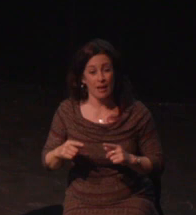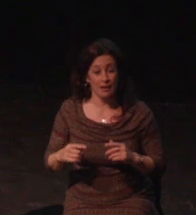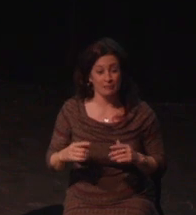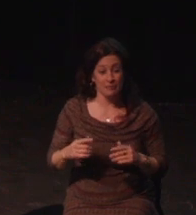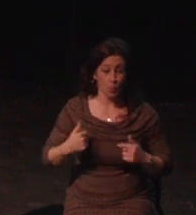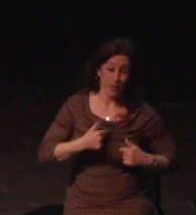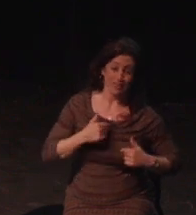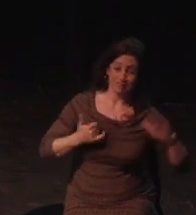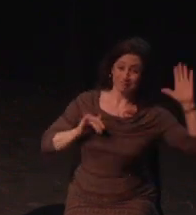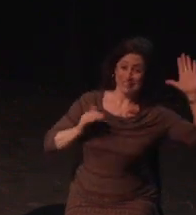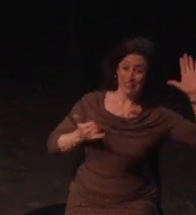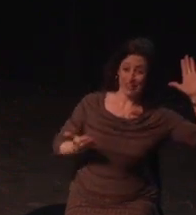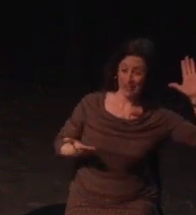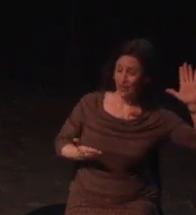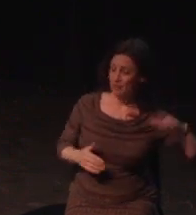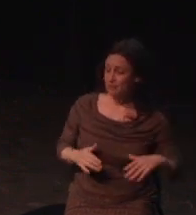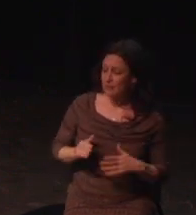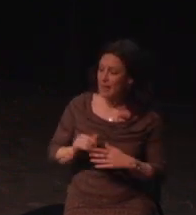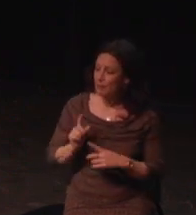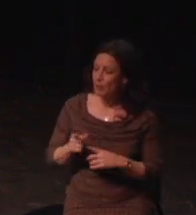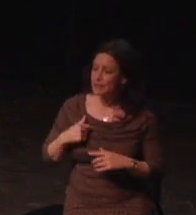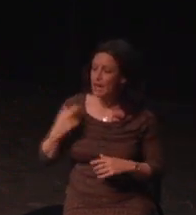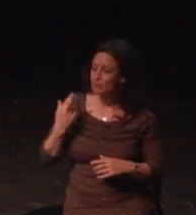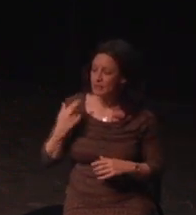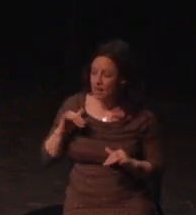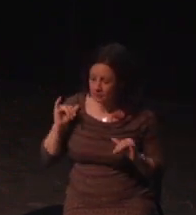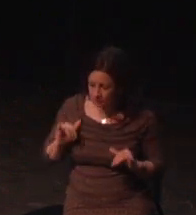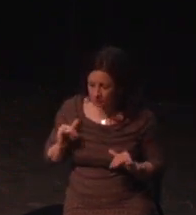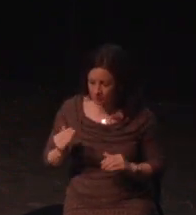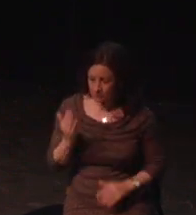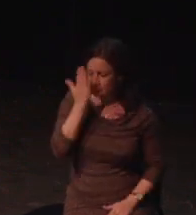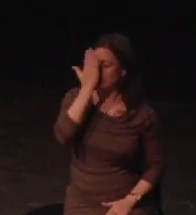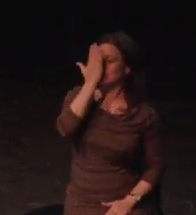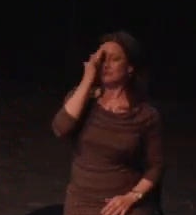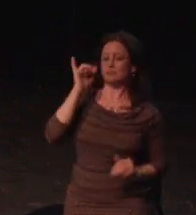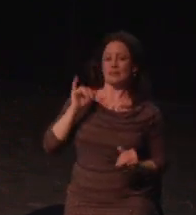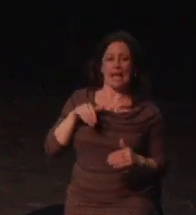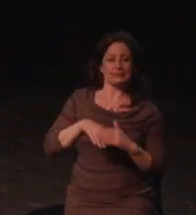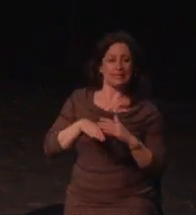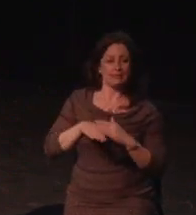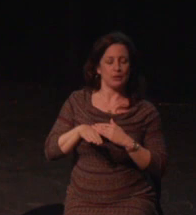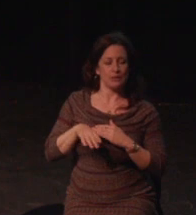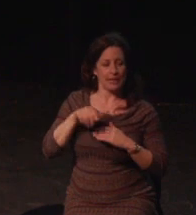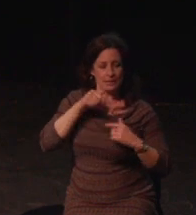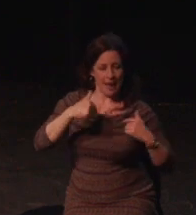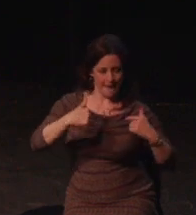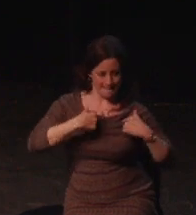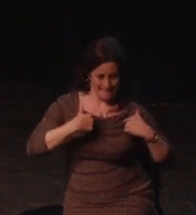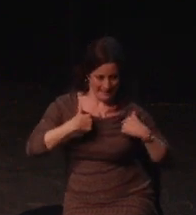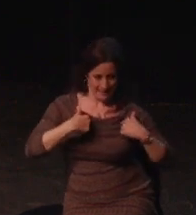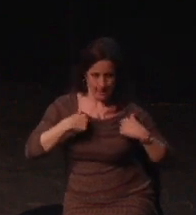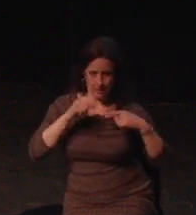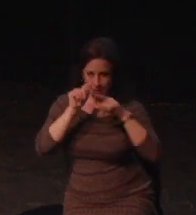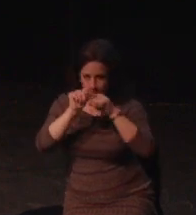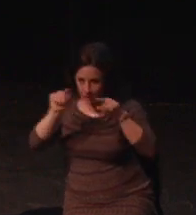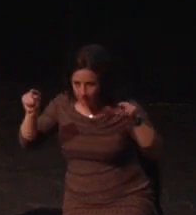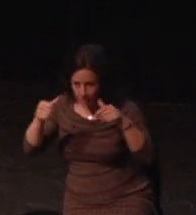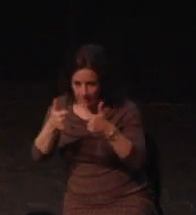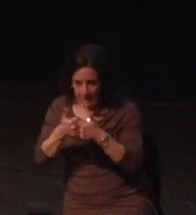I'll be loyal to the grave to accessible games and inclusive studios. I'll promote them to death and defend their honor everywhere I set wheel.